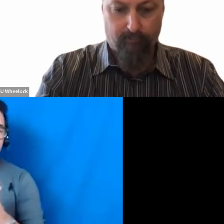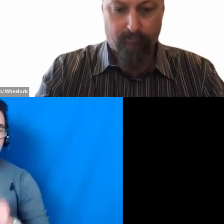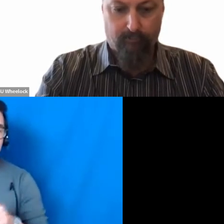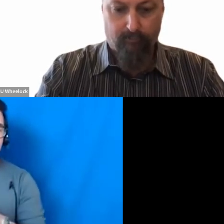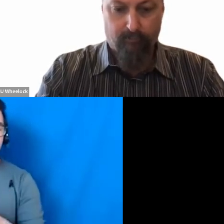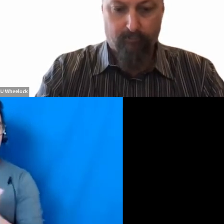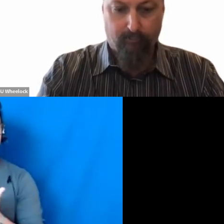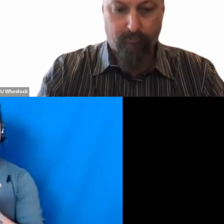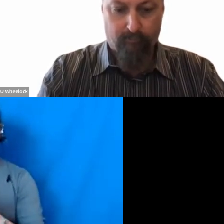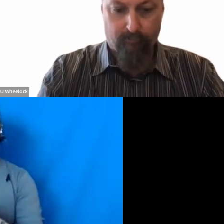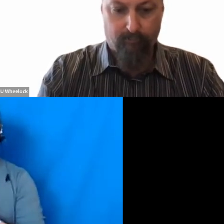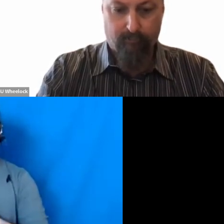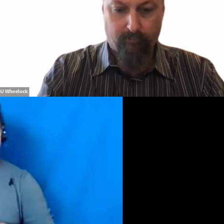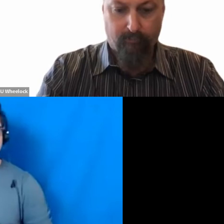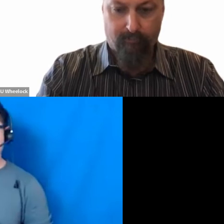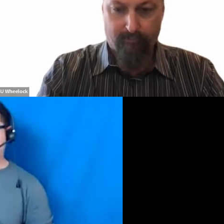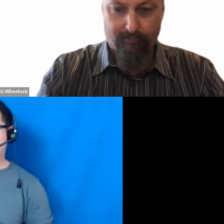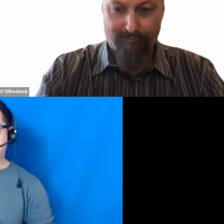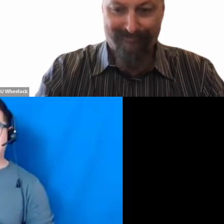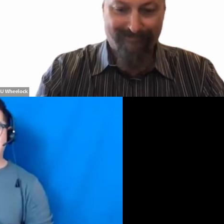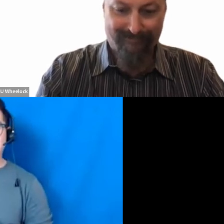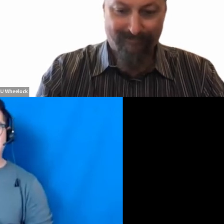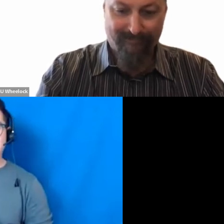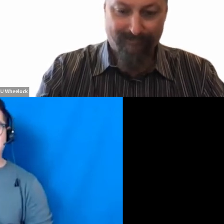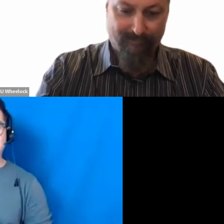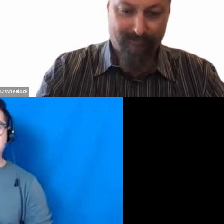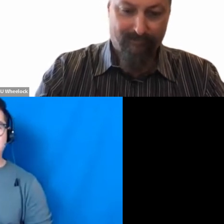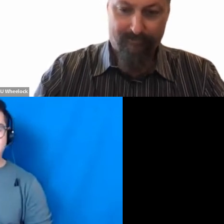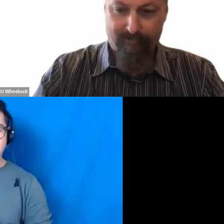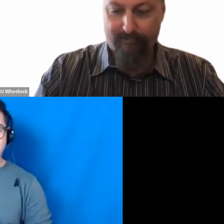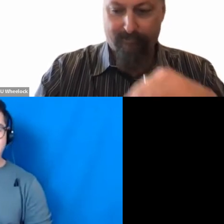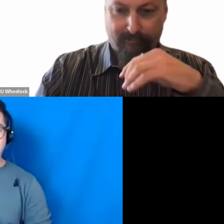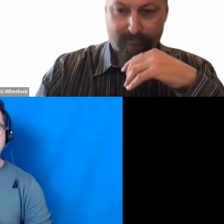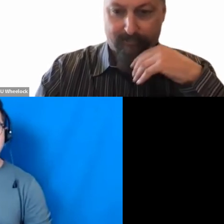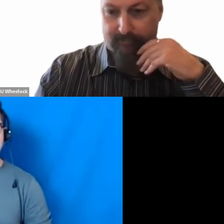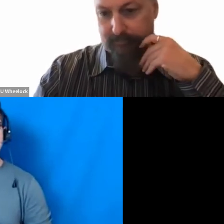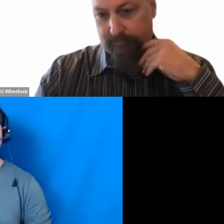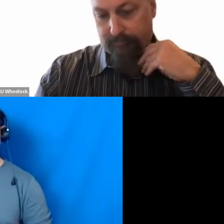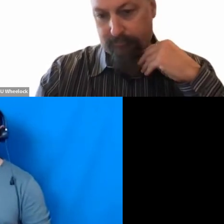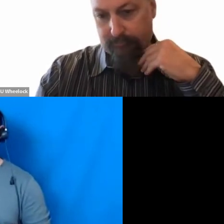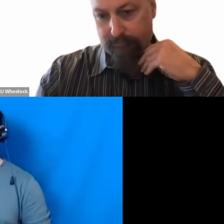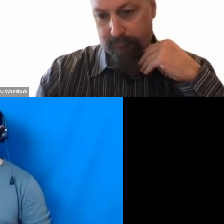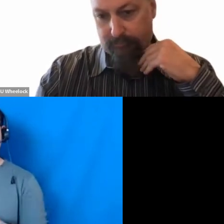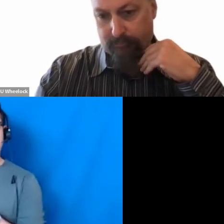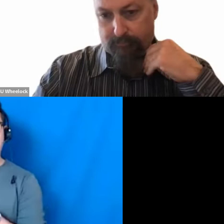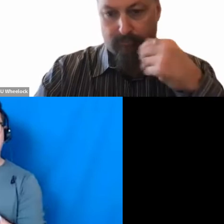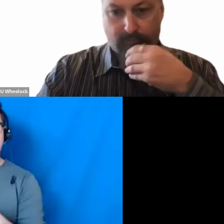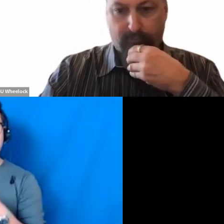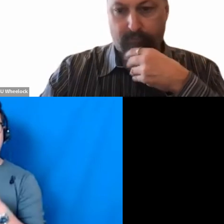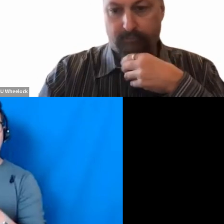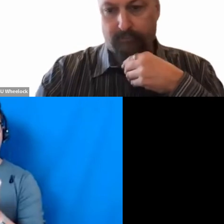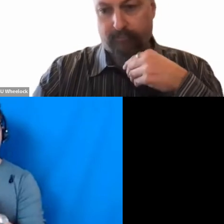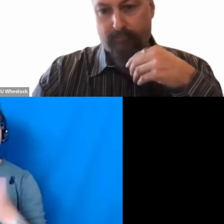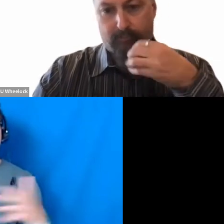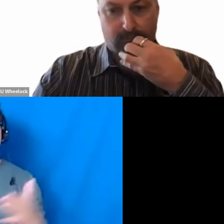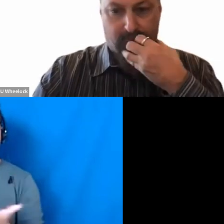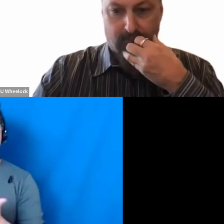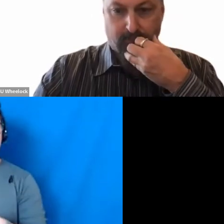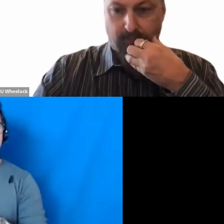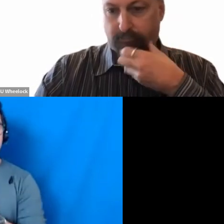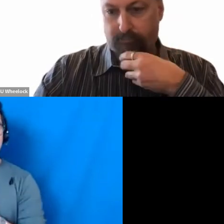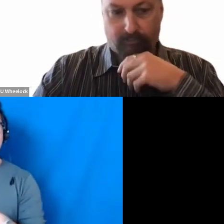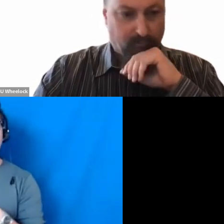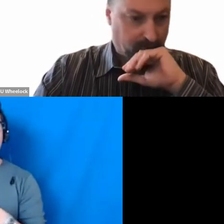Dr. Fien's most recent work is focused on scaling up evidence-based practices in school and